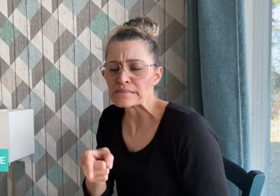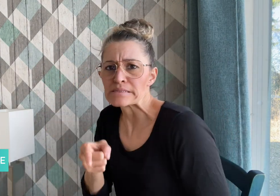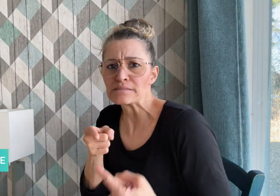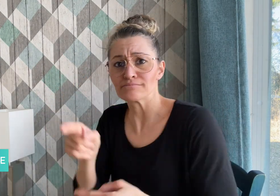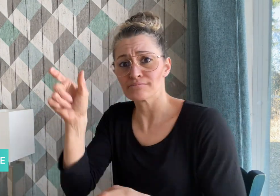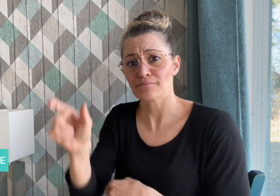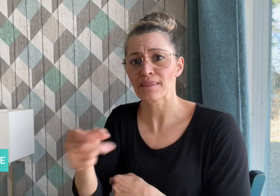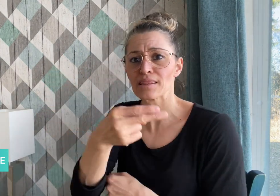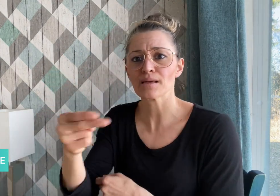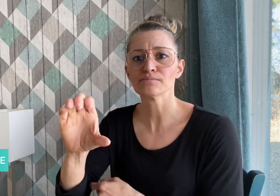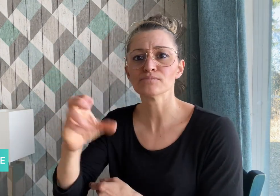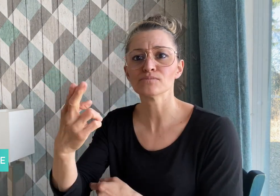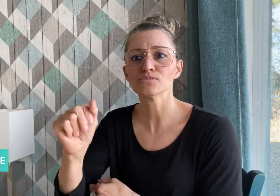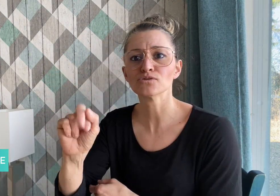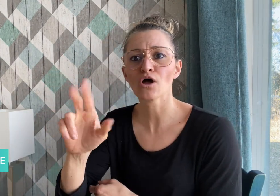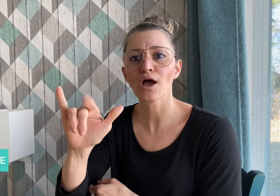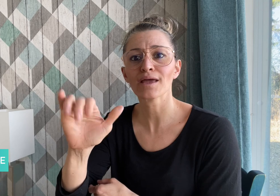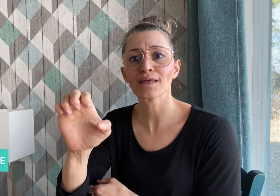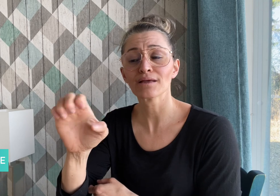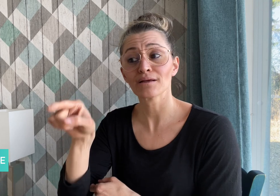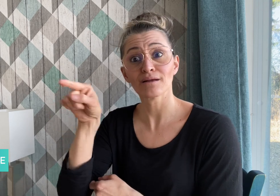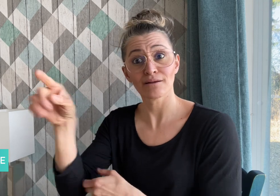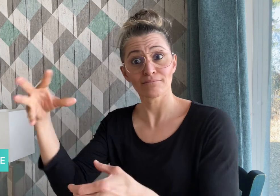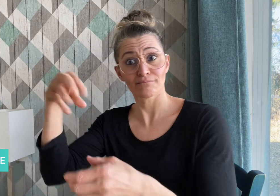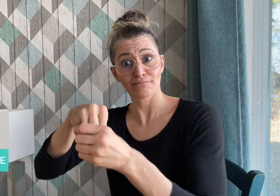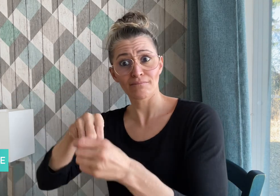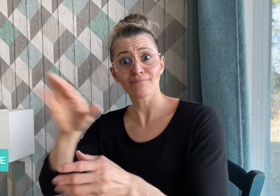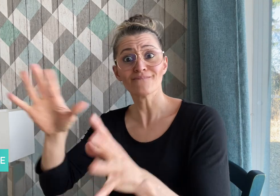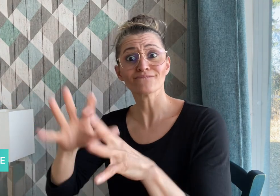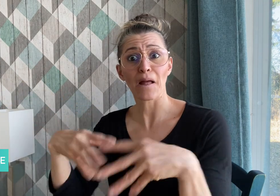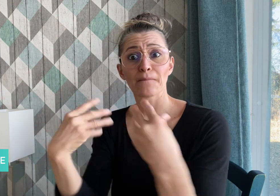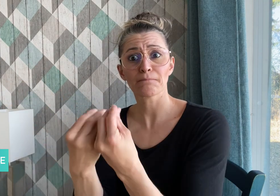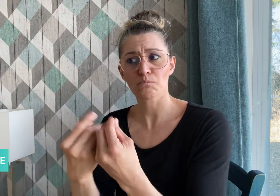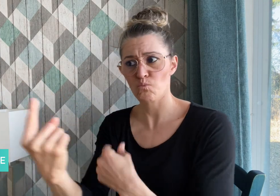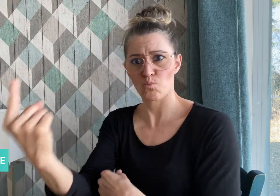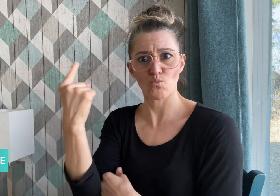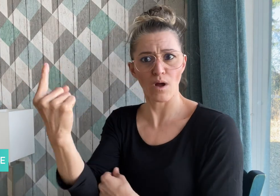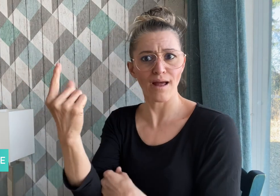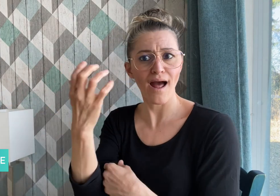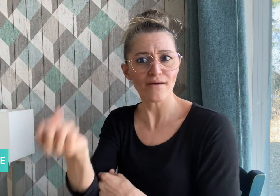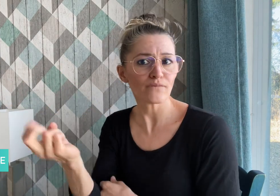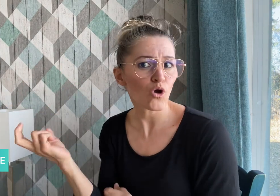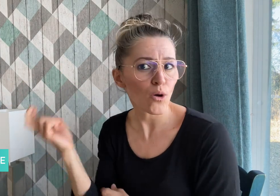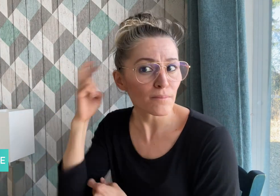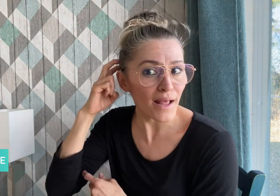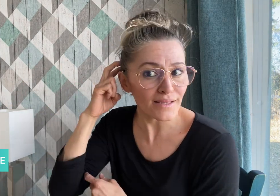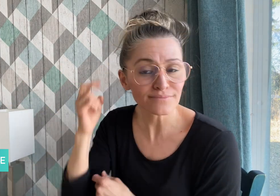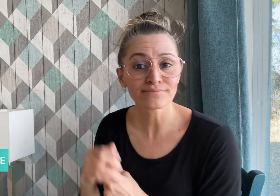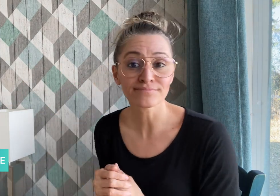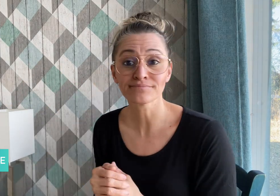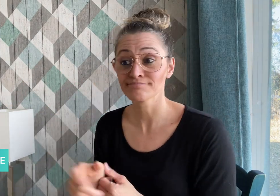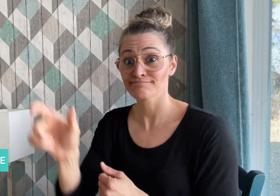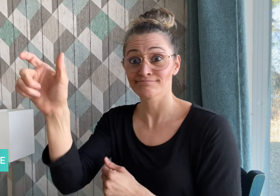who is the only kid in her family and has